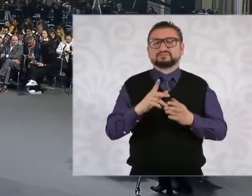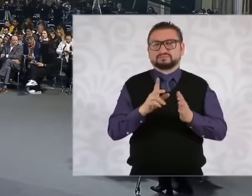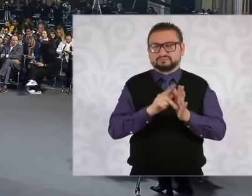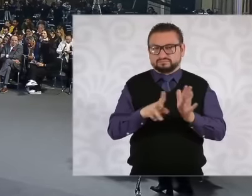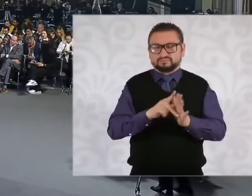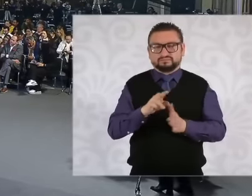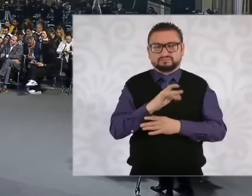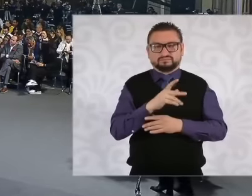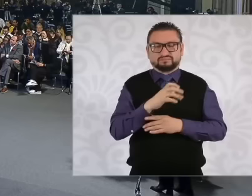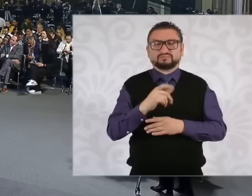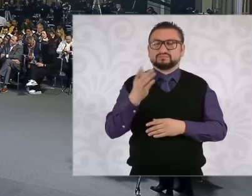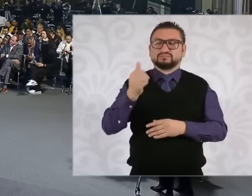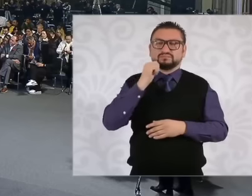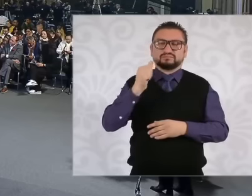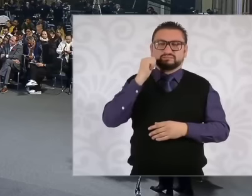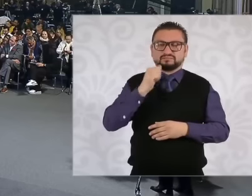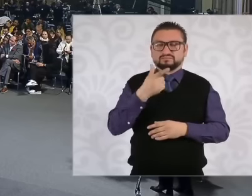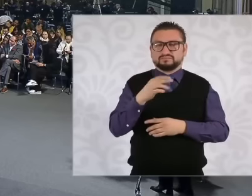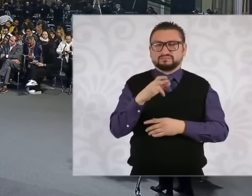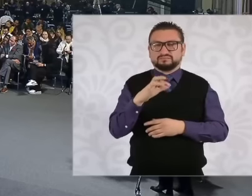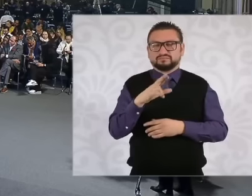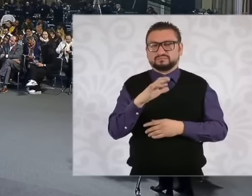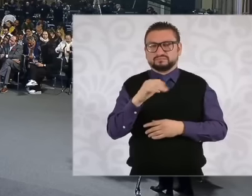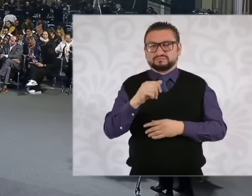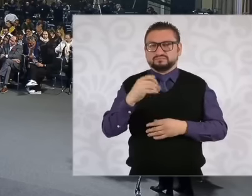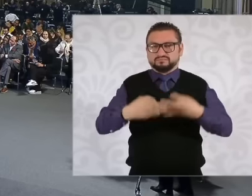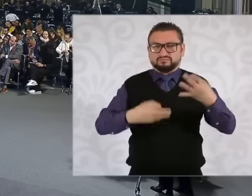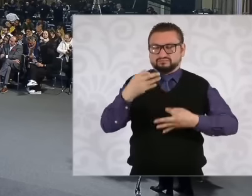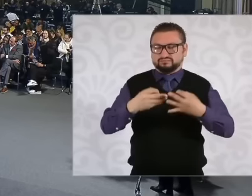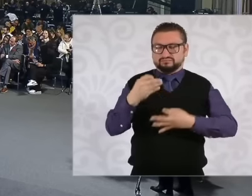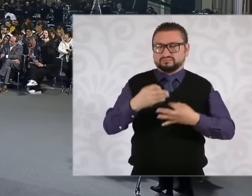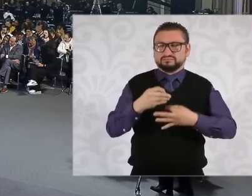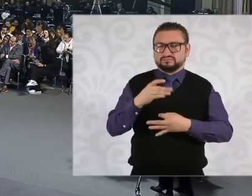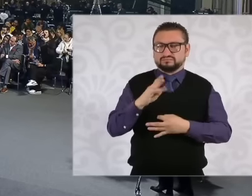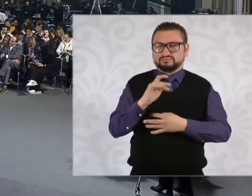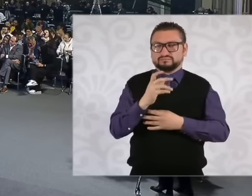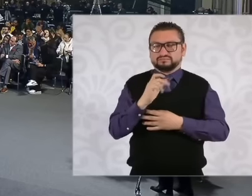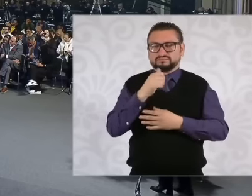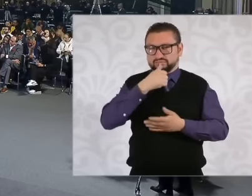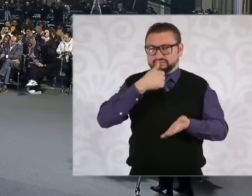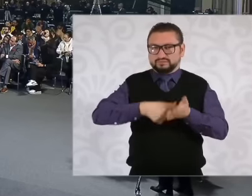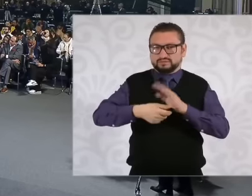García Luna Send a letter to the judge bran cogan we are nowhere near the sentencing of